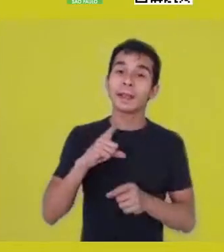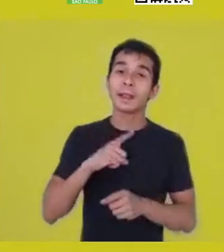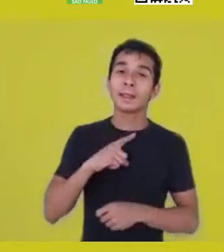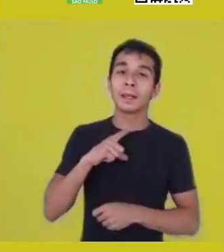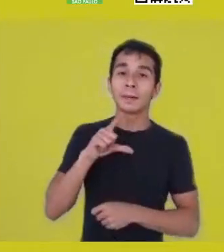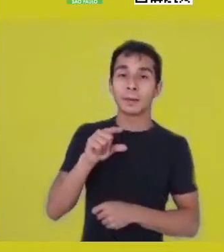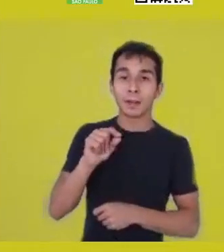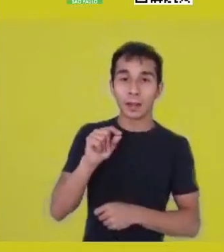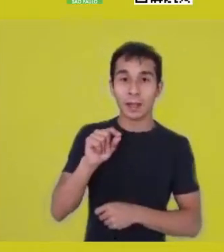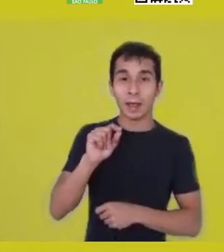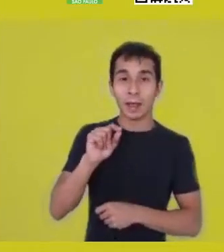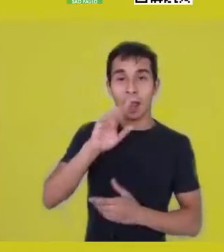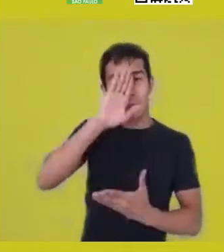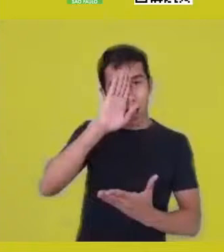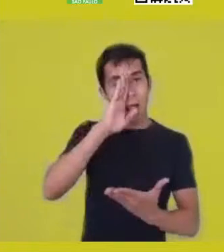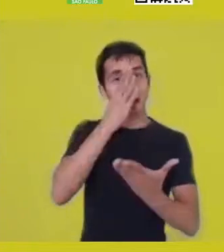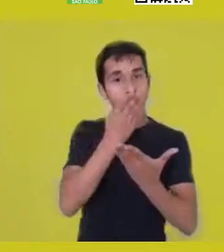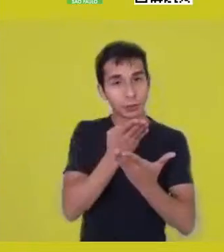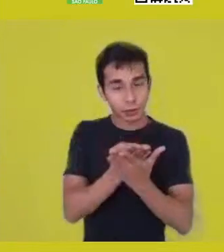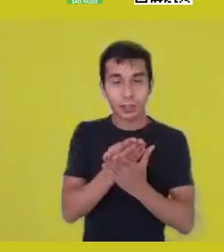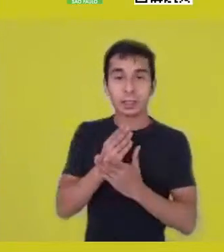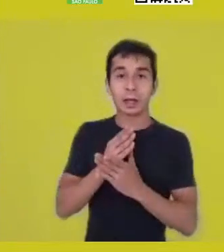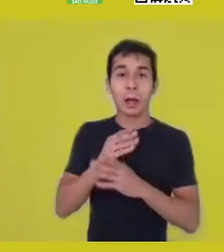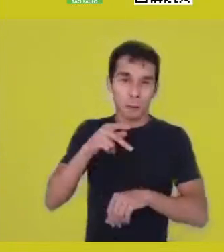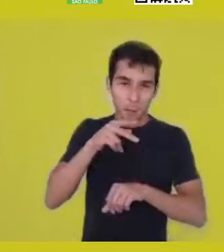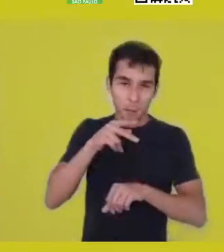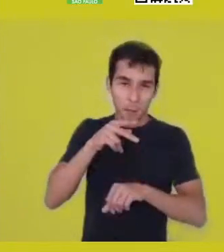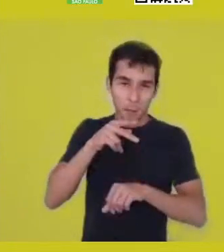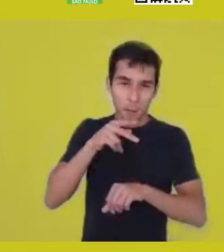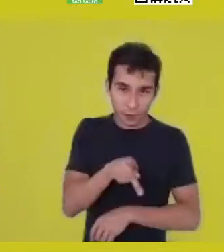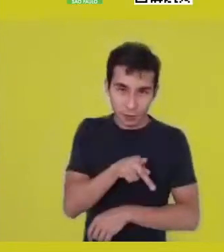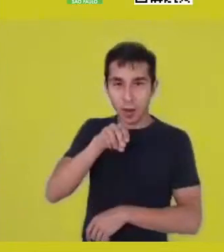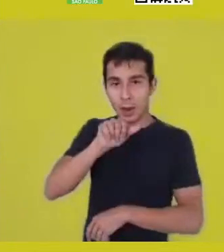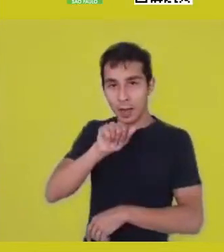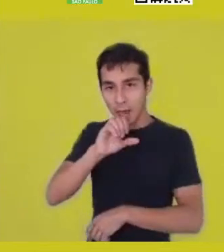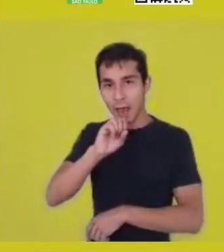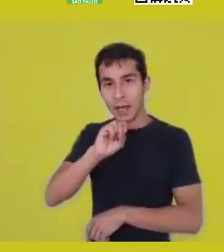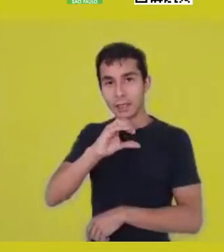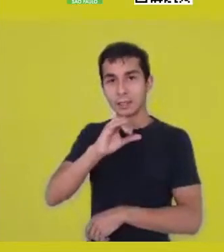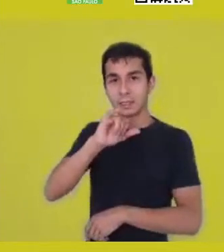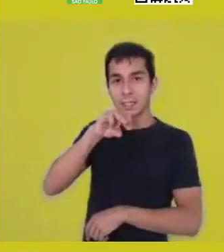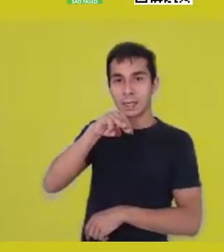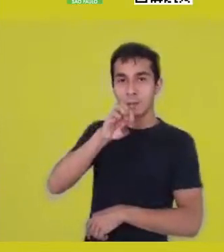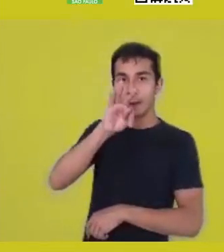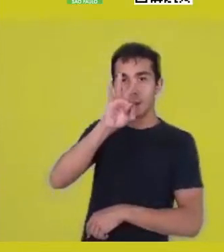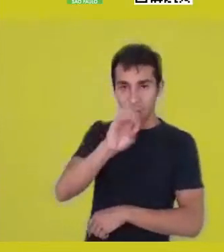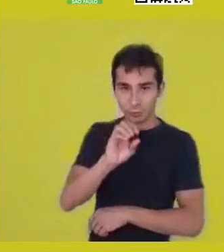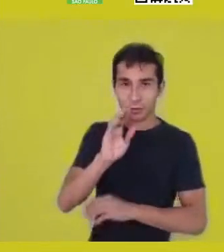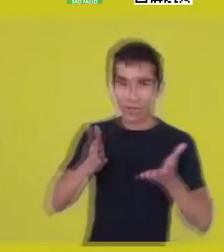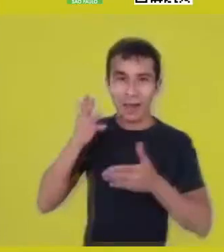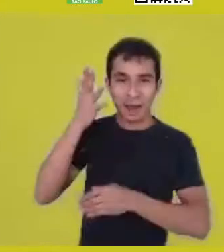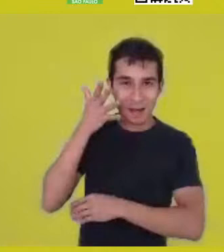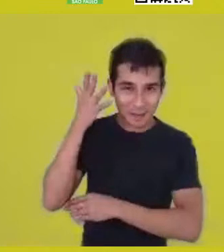Prof. Wan Nascimento, who’s been here... Or will be here, okay. -He’ll be here.